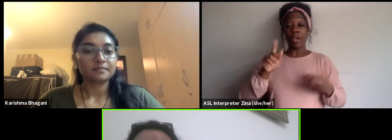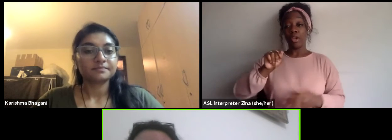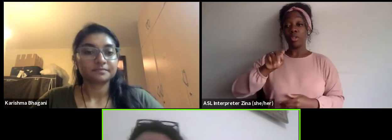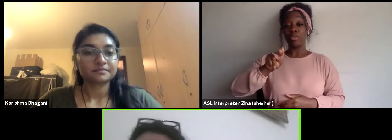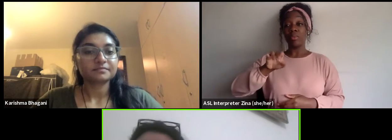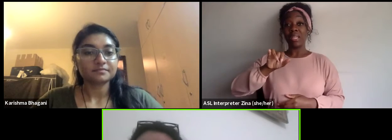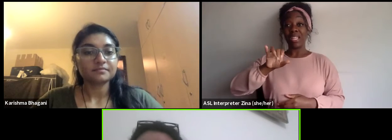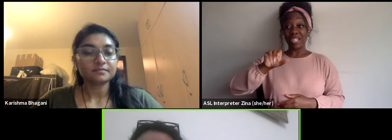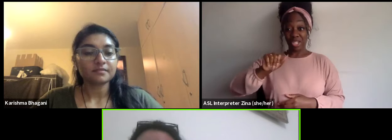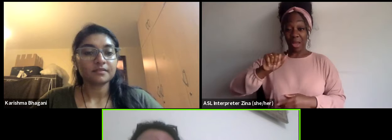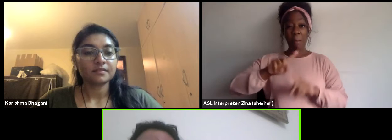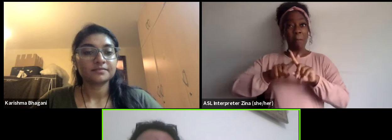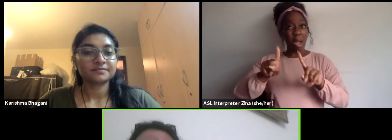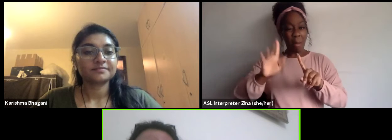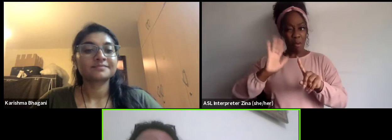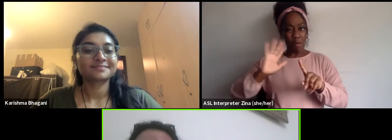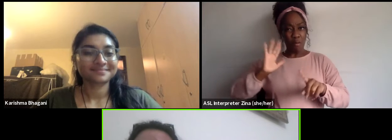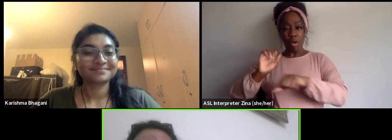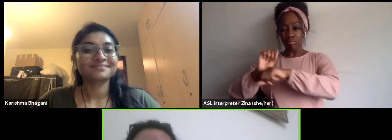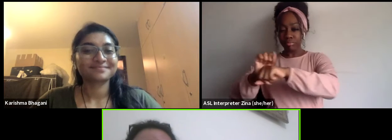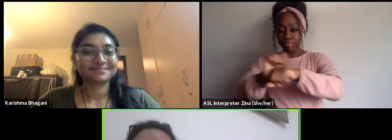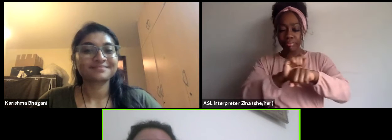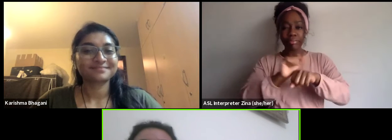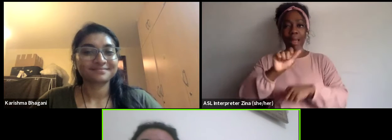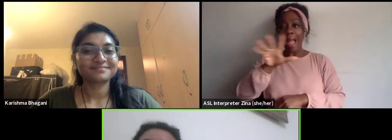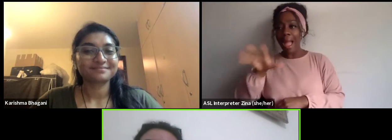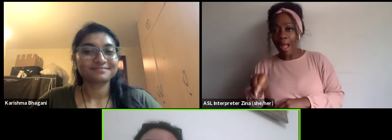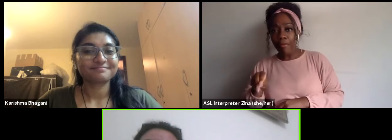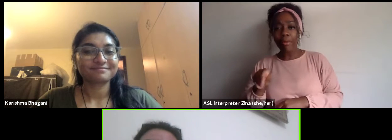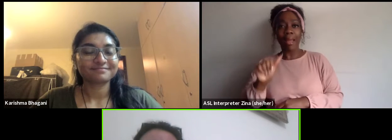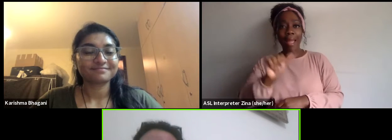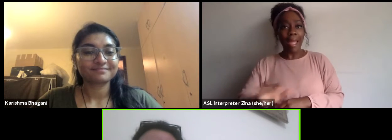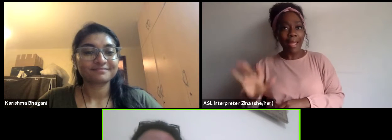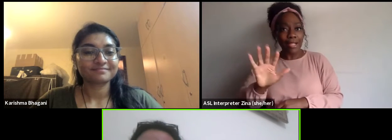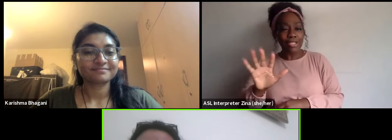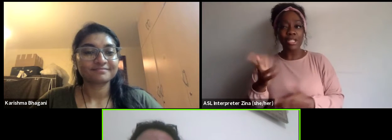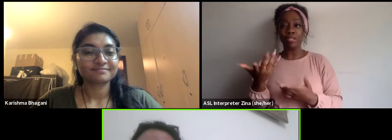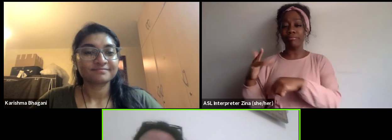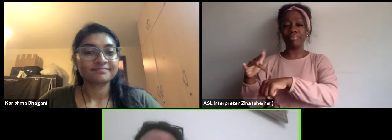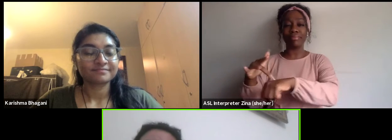learning fundraising, a resource mobilization. Then I came back in 2014, '16